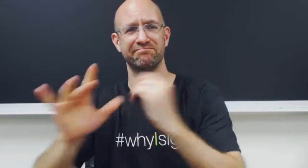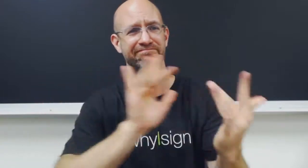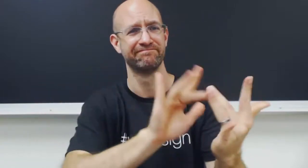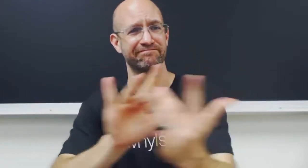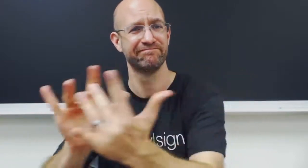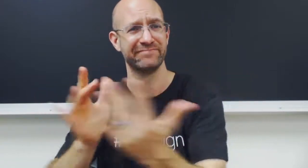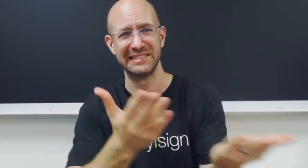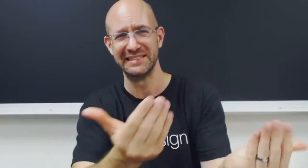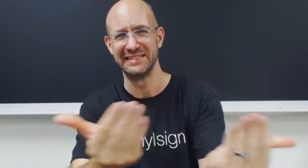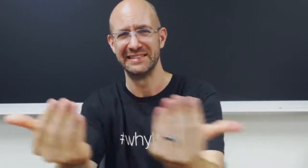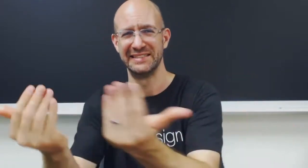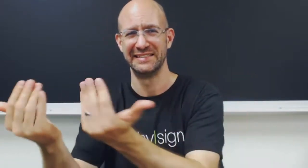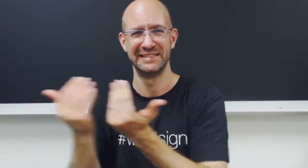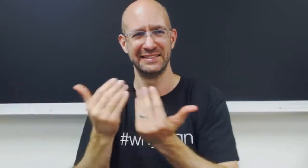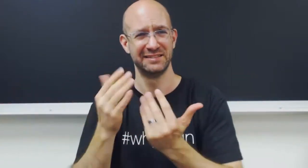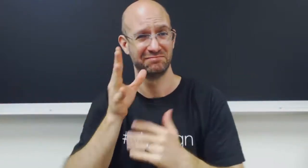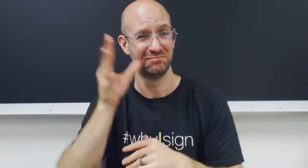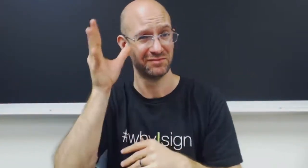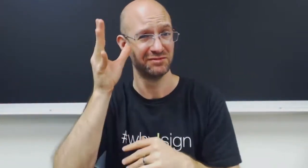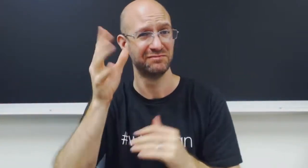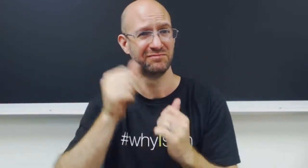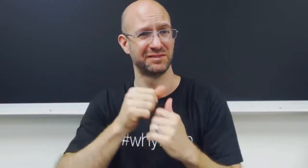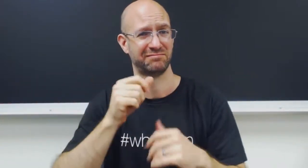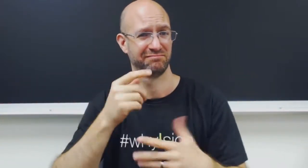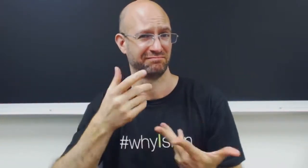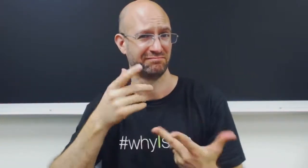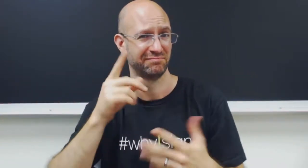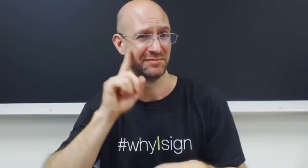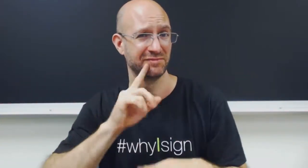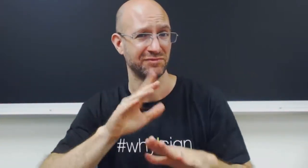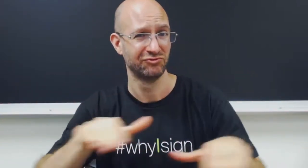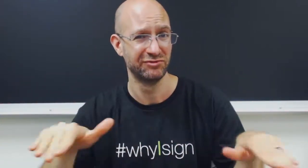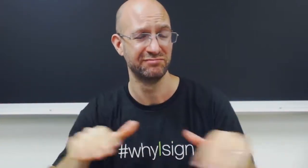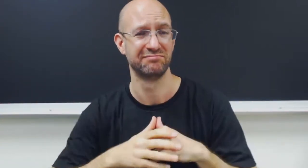That campaign is a outreach to the parents with Deaf children.